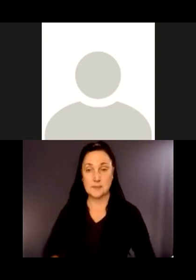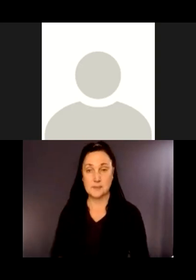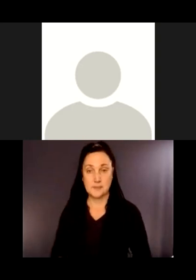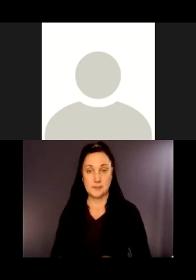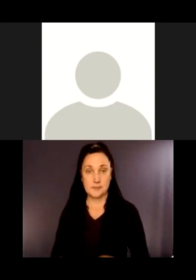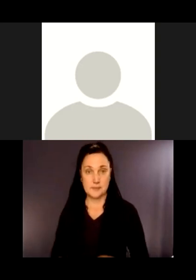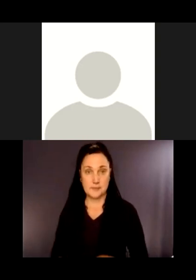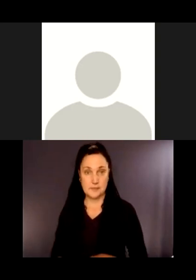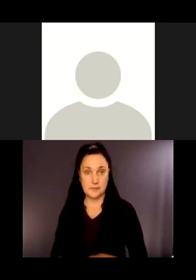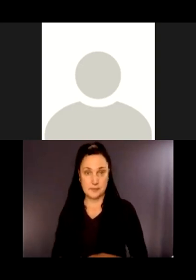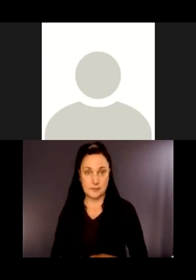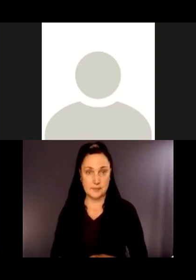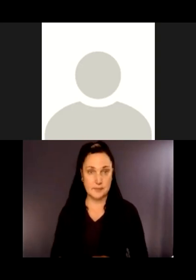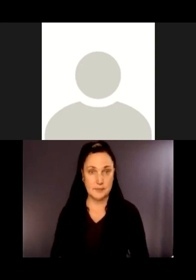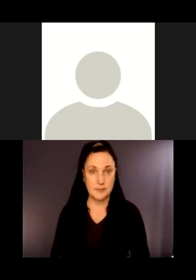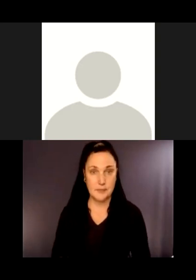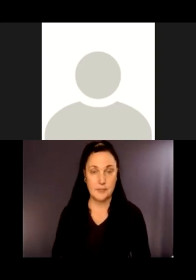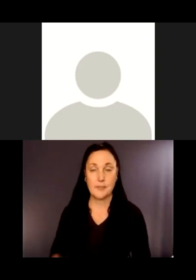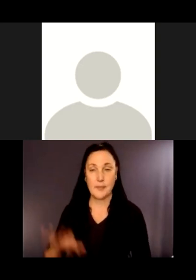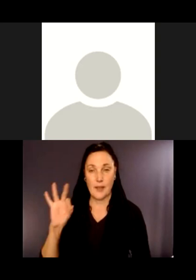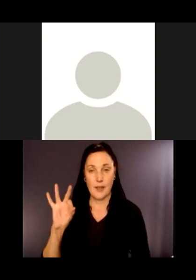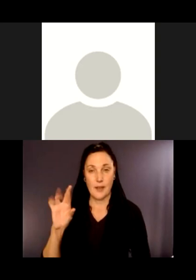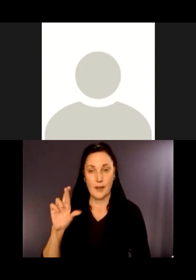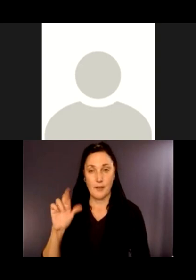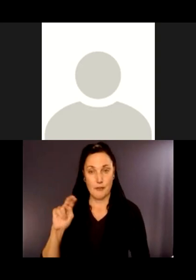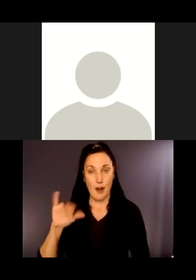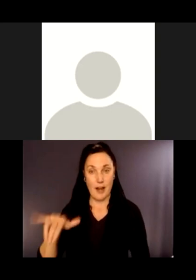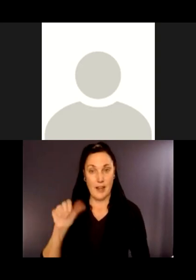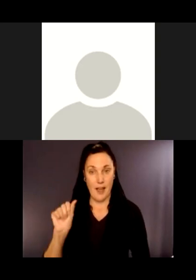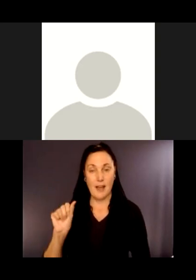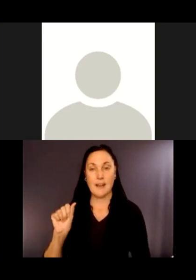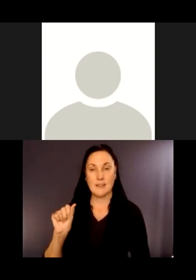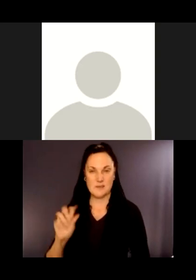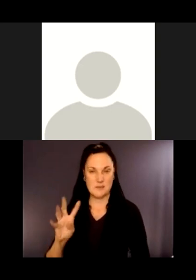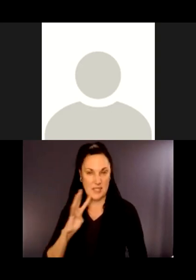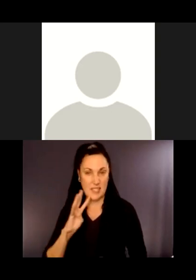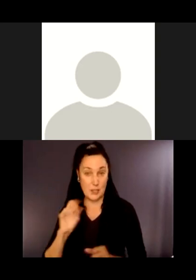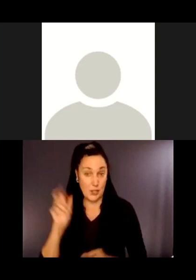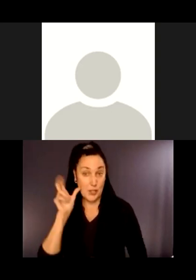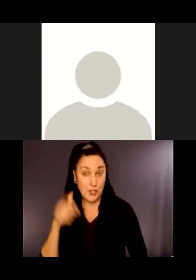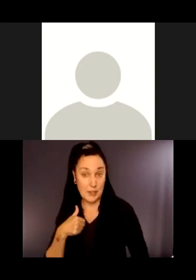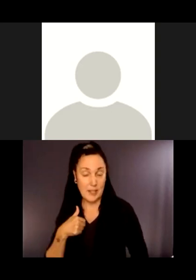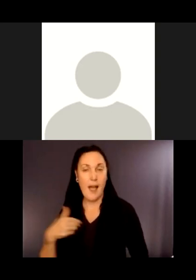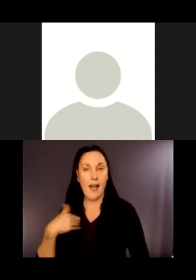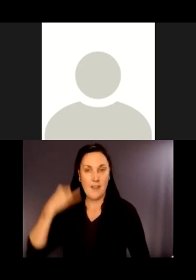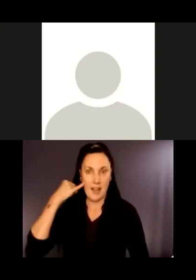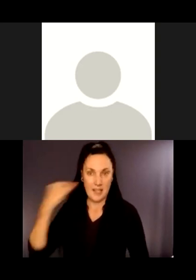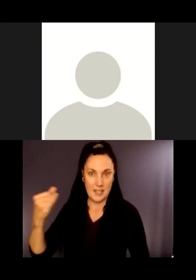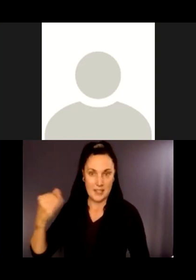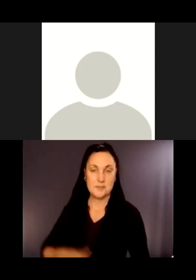I have a thought. This is Franja Bryant. Can you hear me? Yes. Okay.